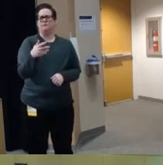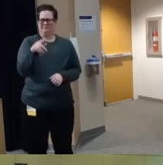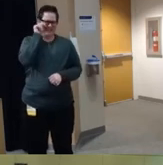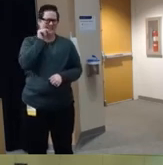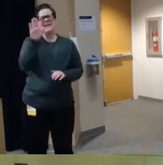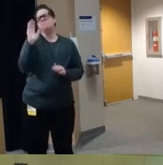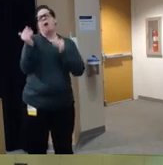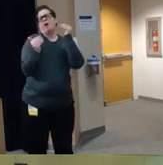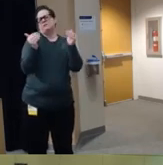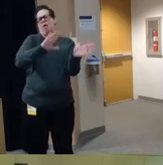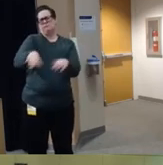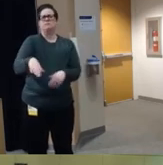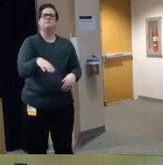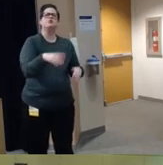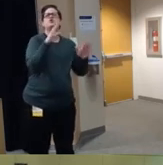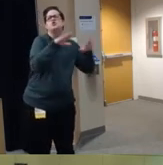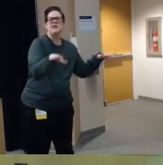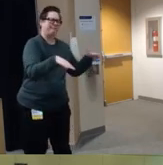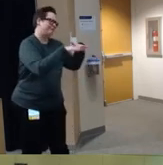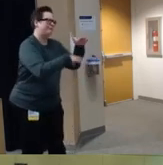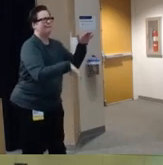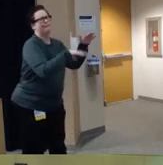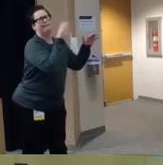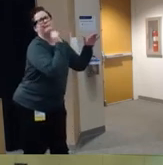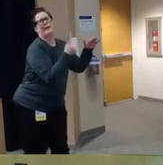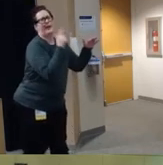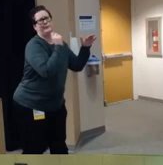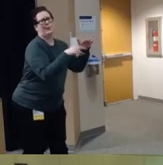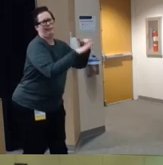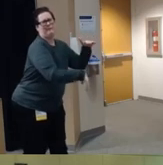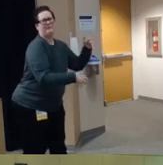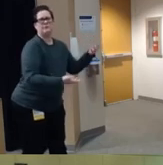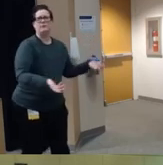be counted when we're talking about how many kids die from firearm injuries well you know that's